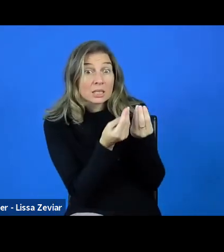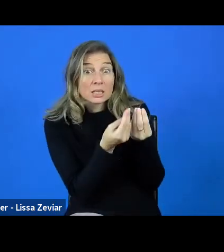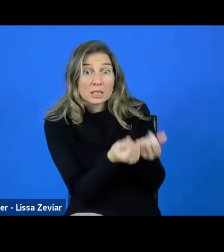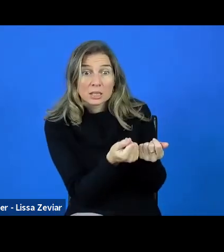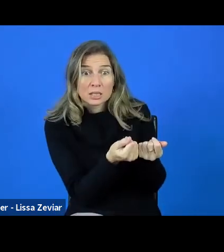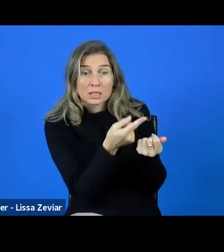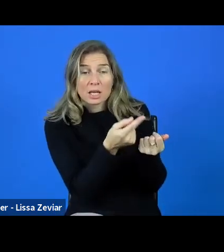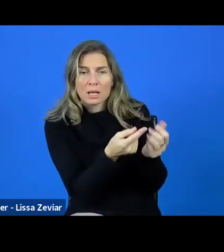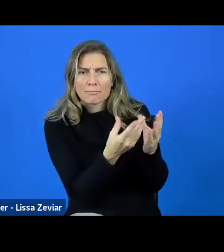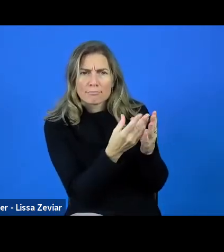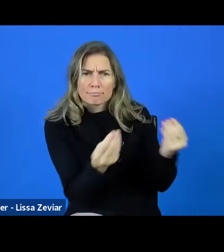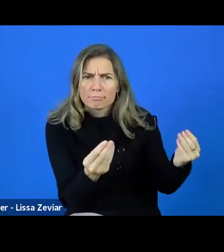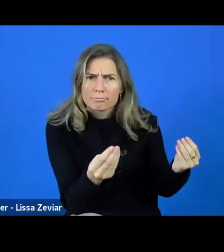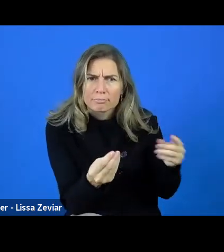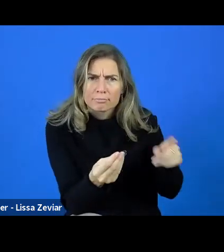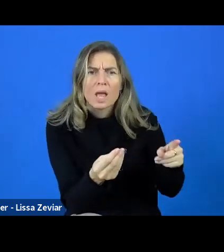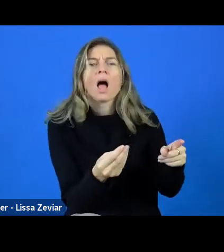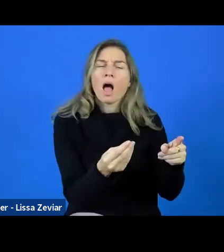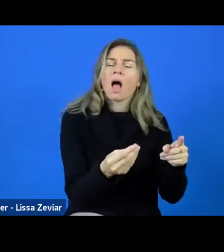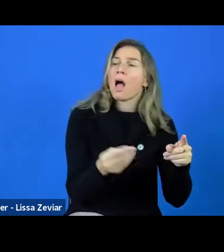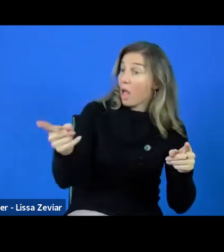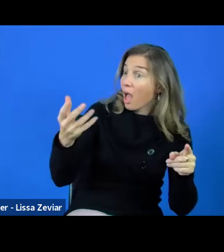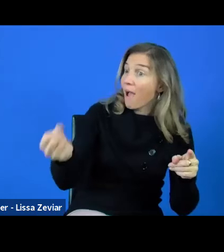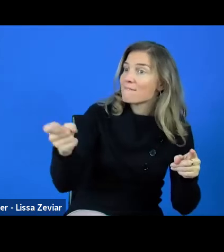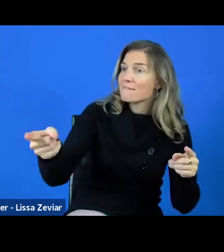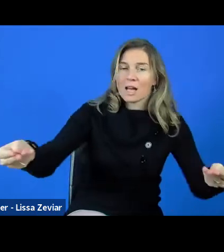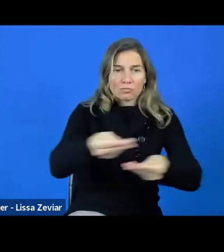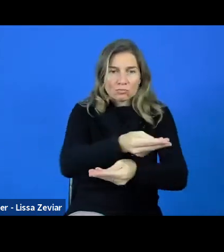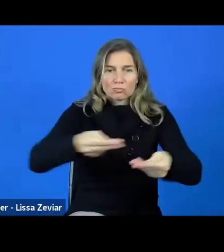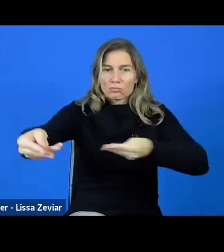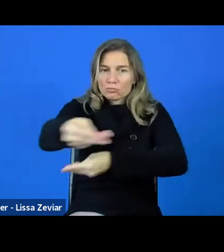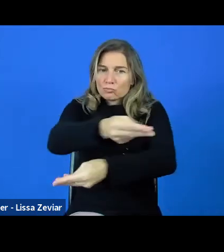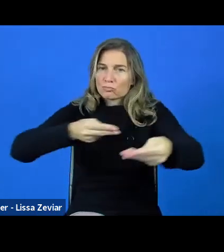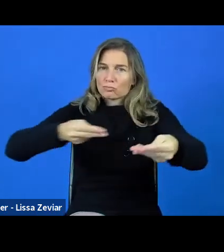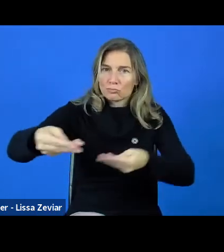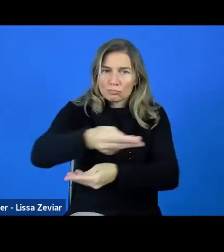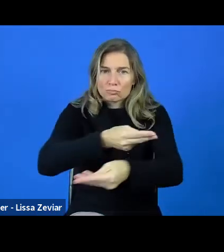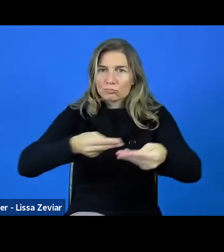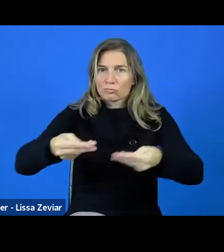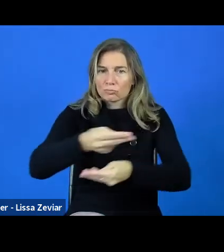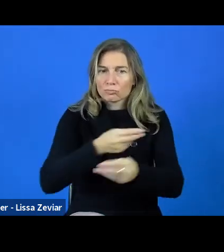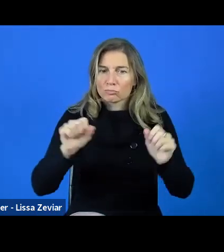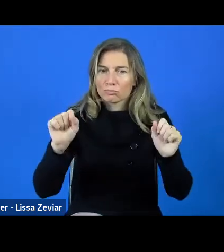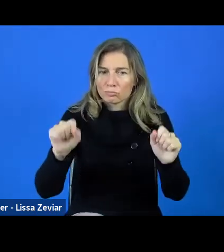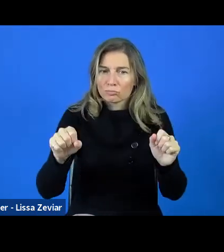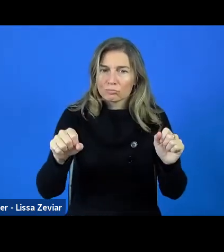and we can exchange good practices or experiences between organisations and different types of organisations.